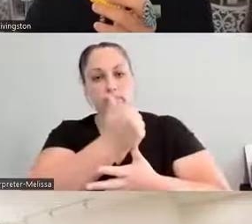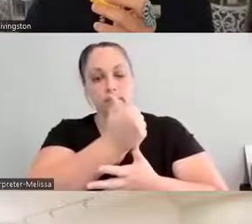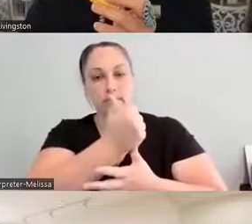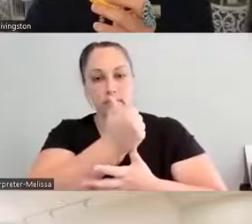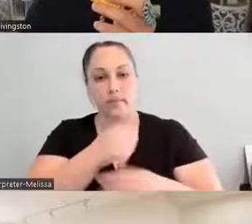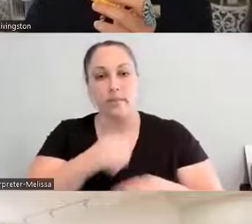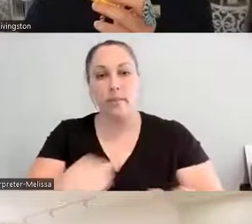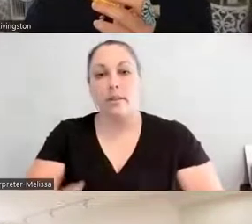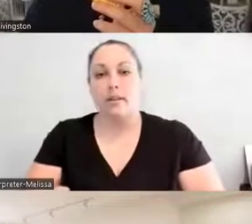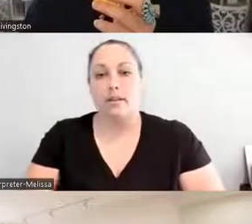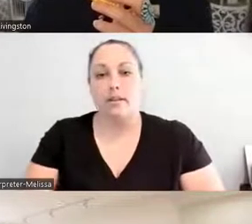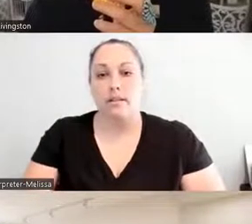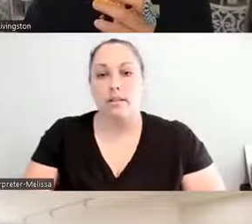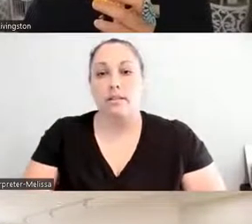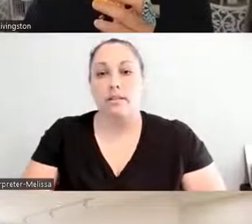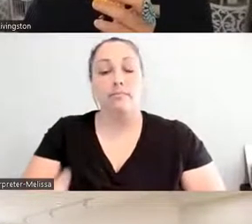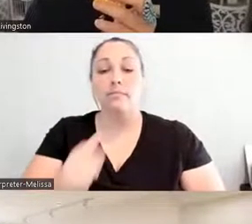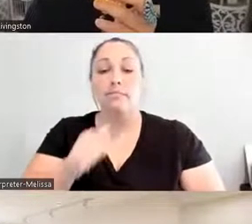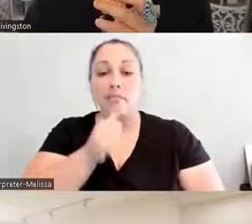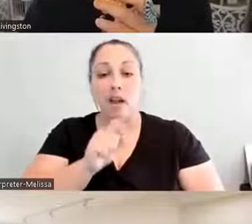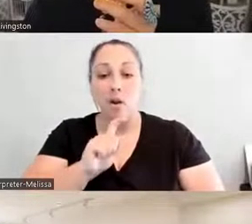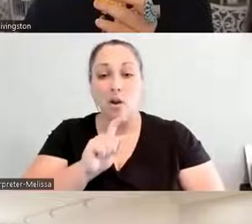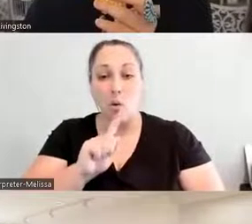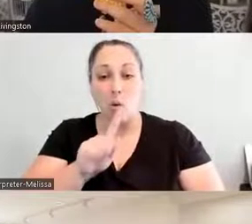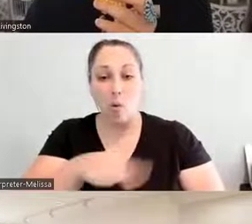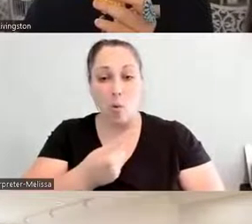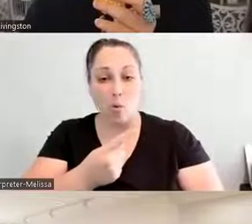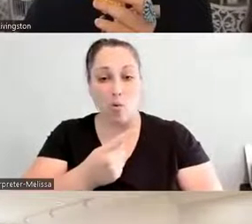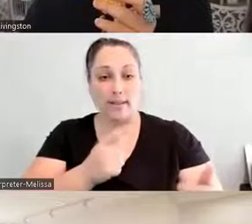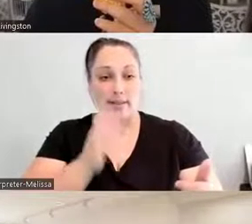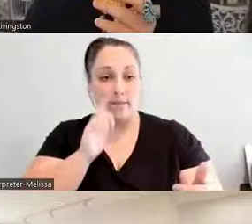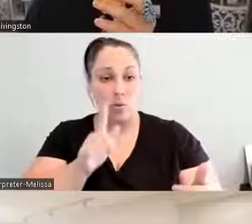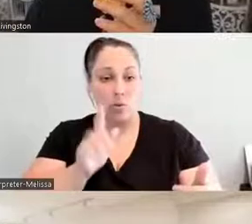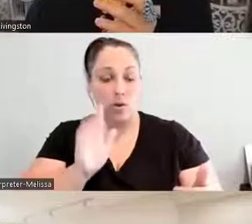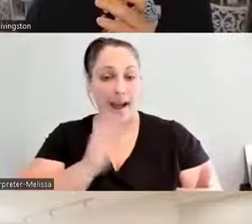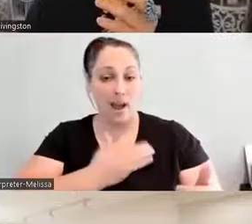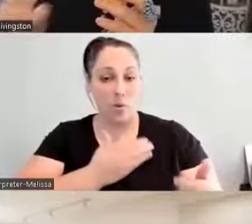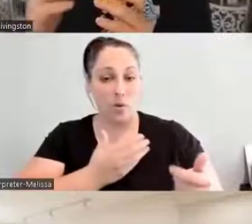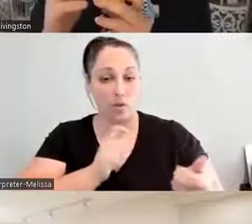also having those partnerships with one another to be able to taste these foods together.